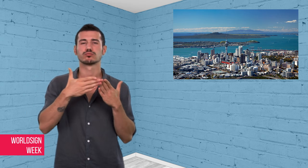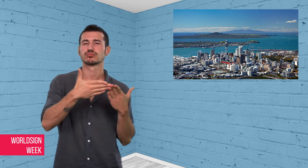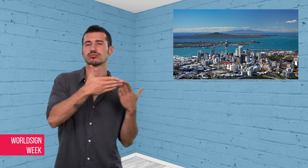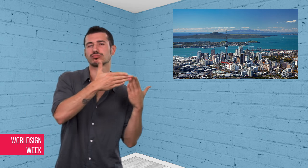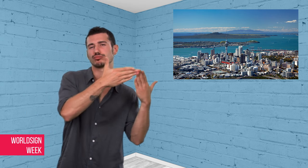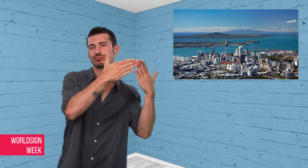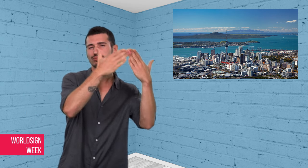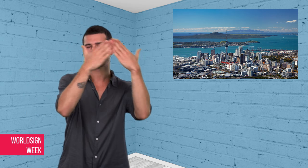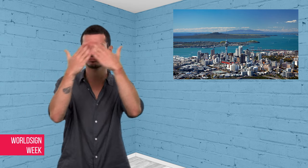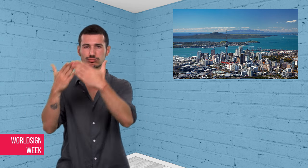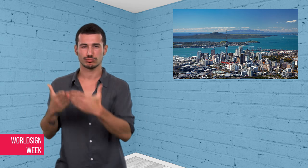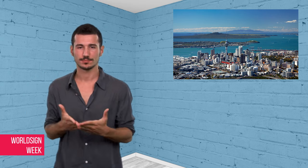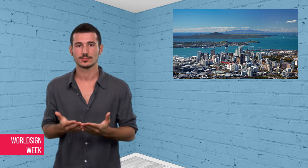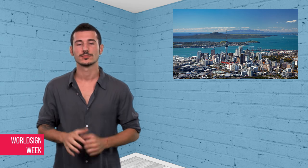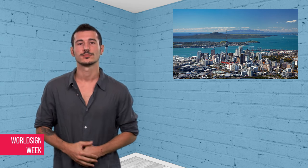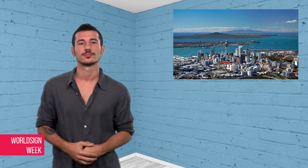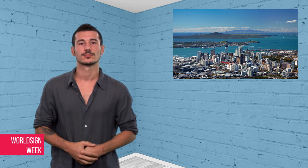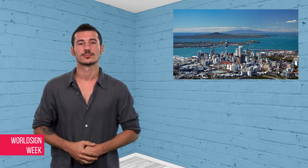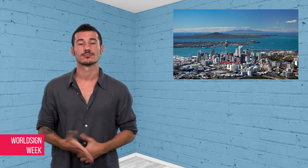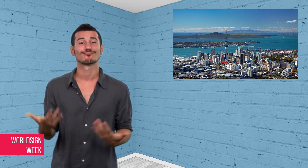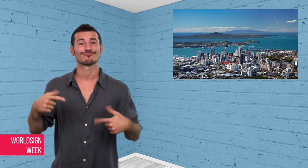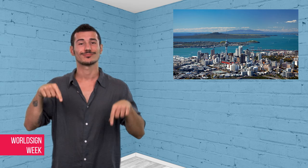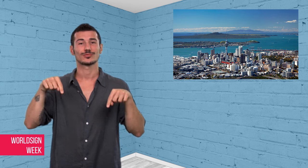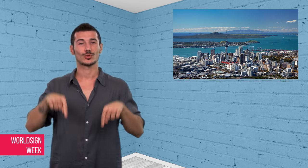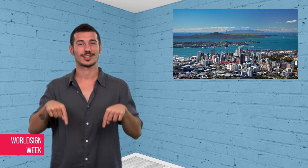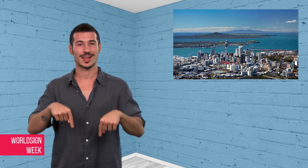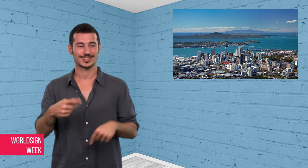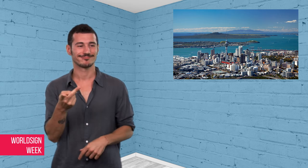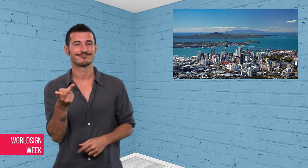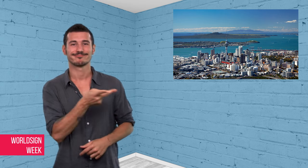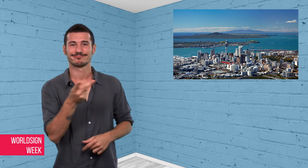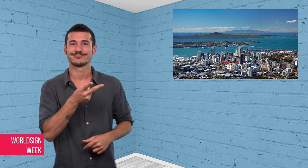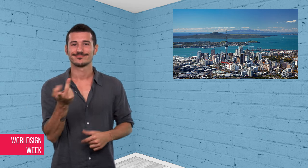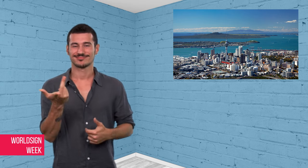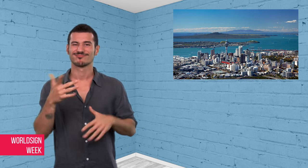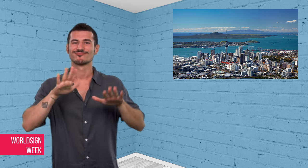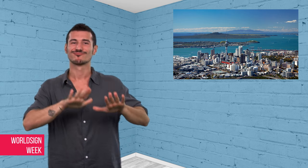and the US in the past.